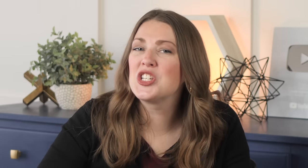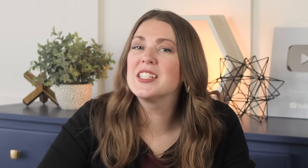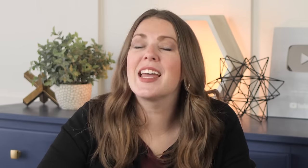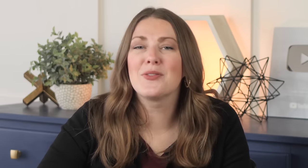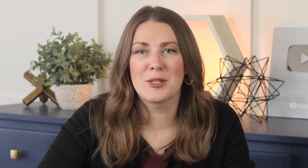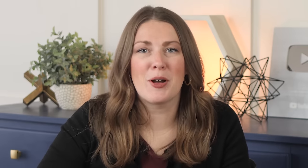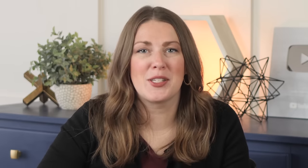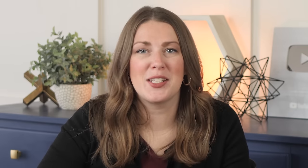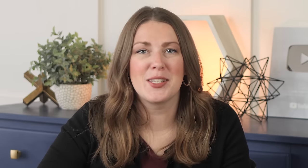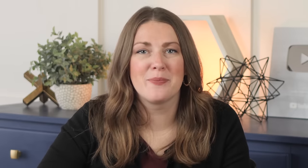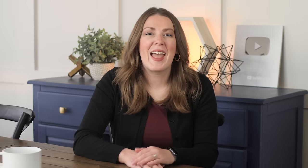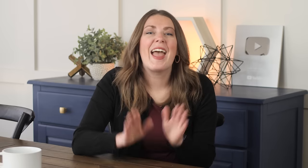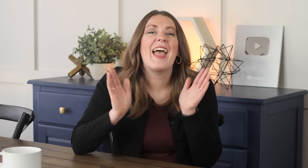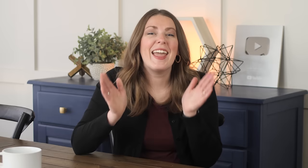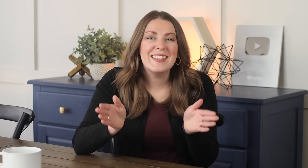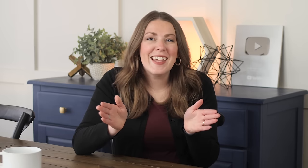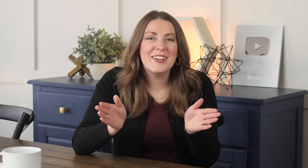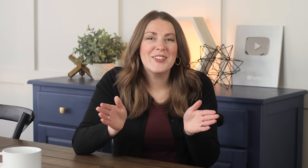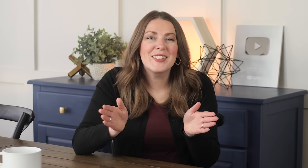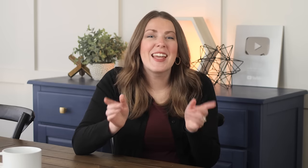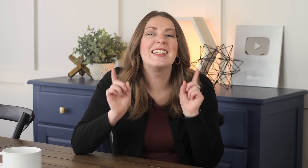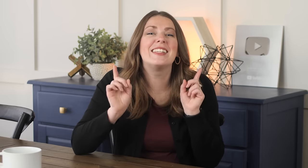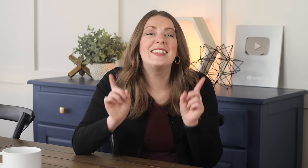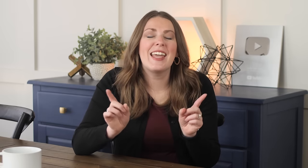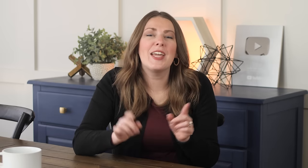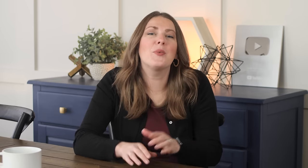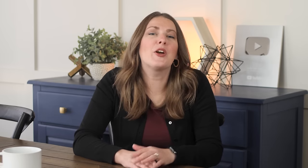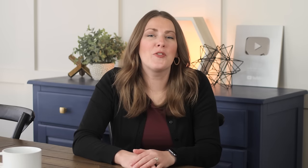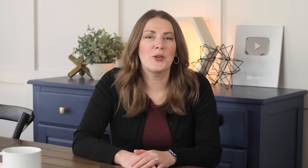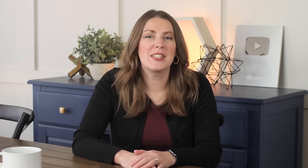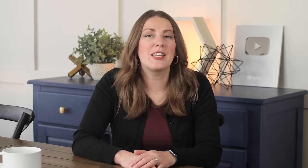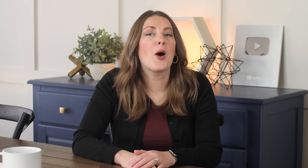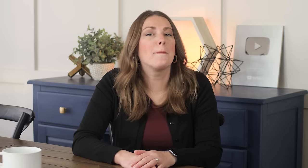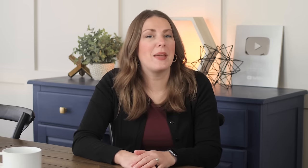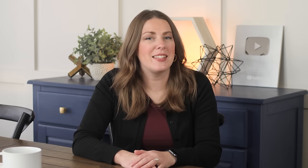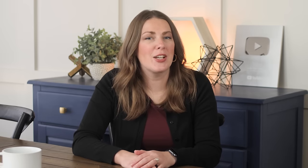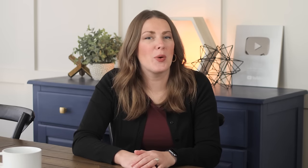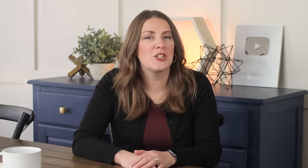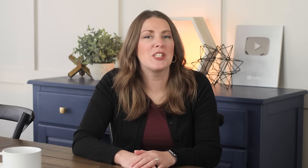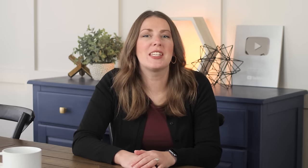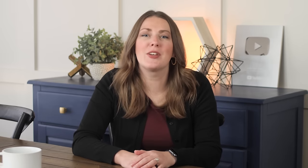Let's talk about questions.There are two main types of questions in ASL structure,